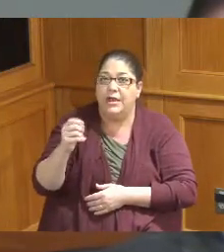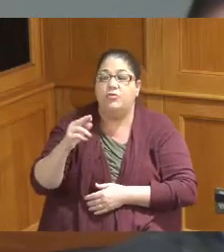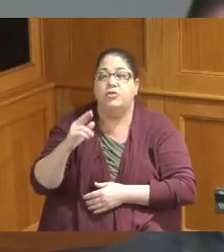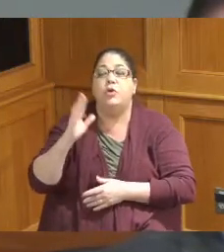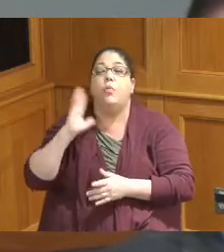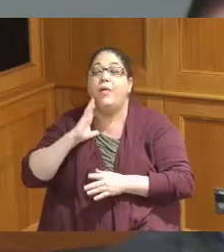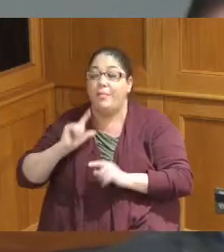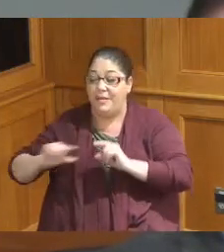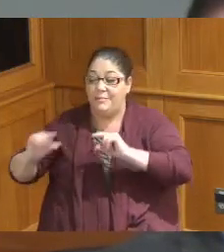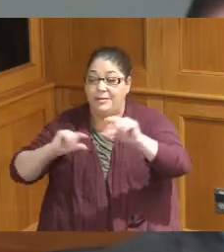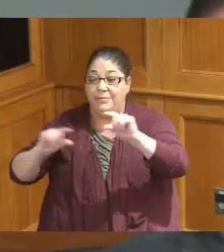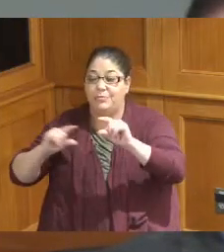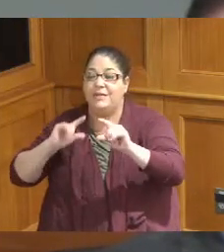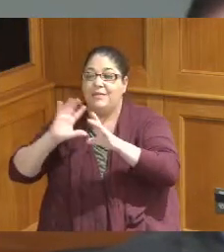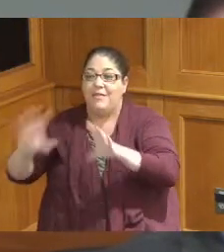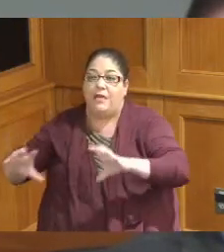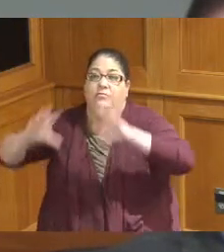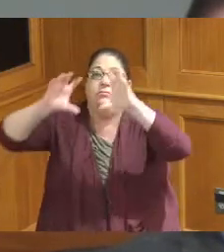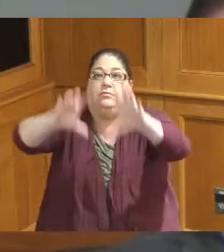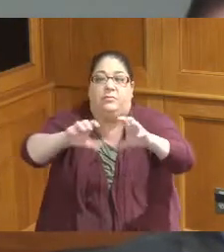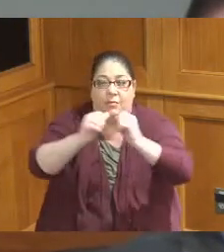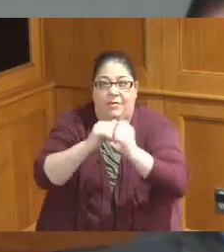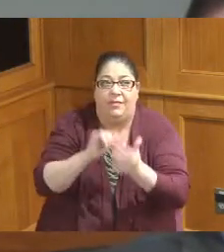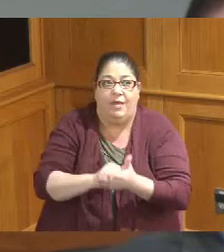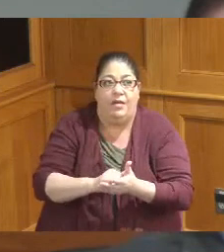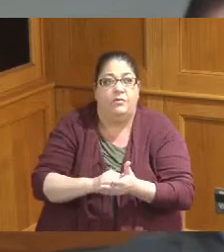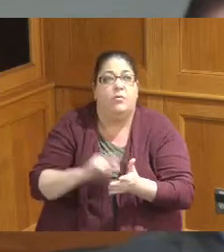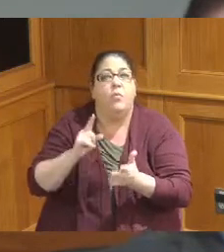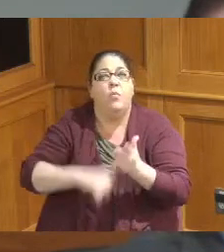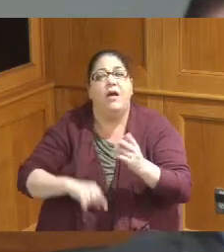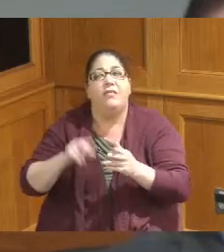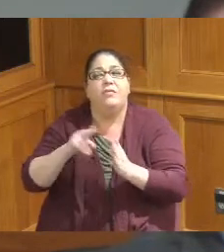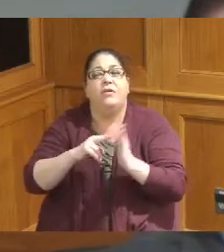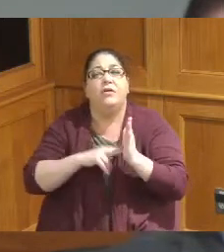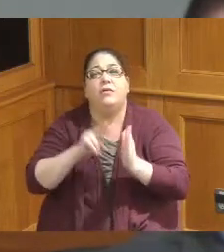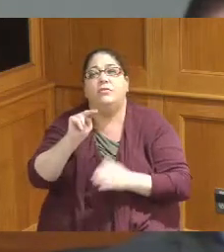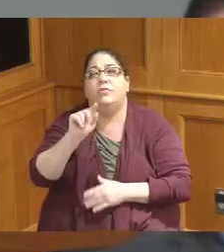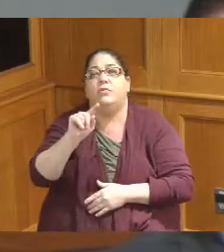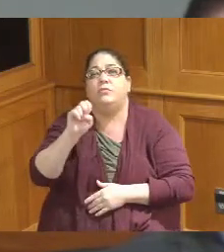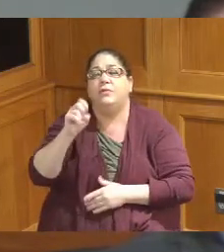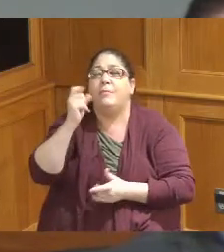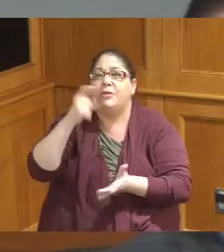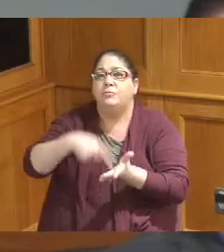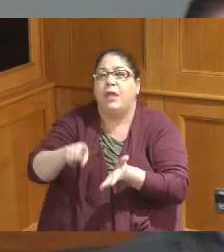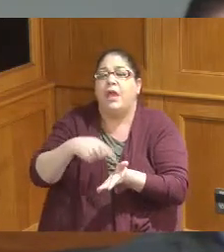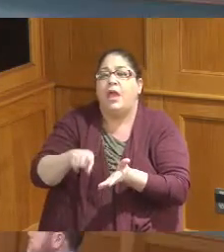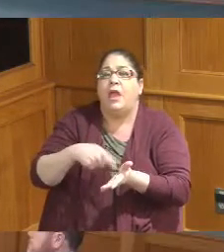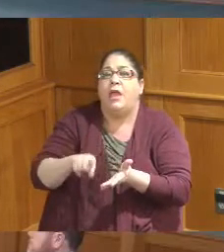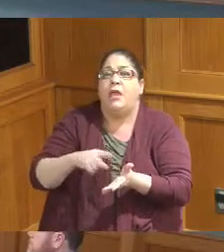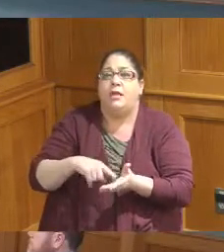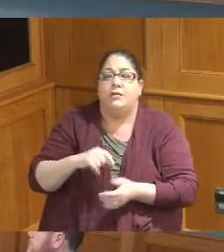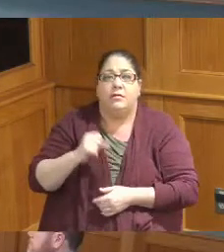debt students as well gotcha and what is the note how much do you pay we passed this are we paying